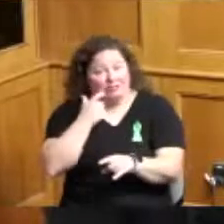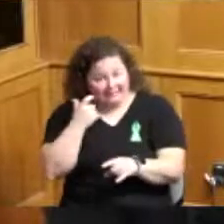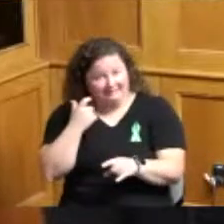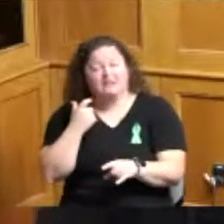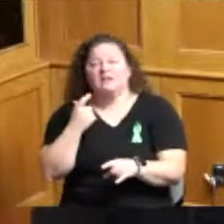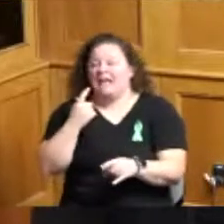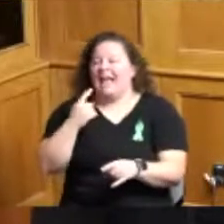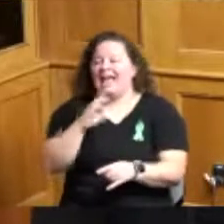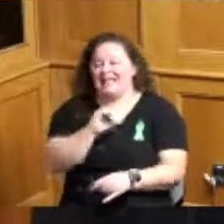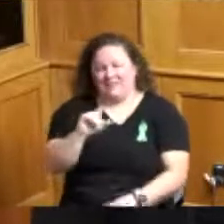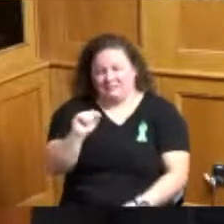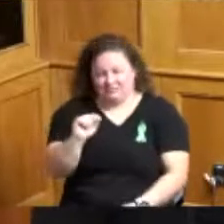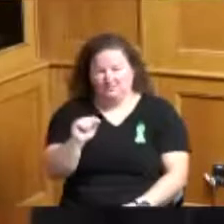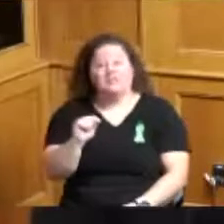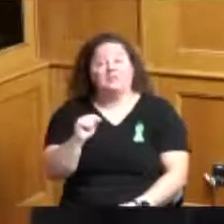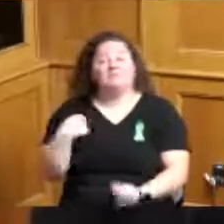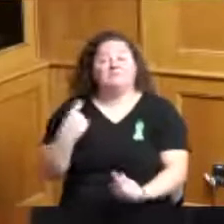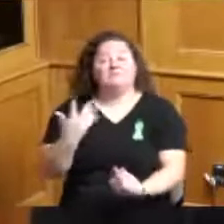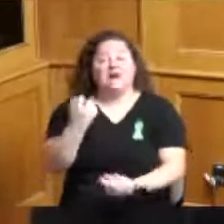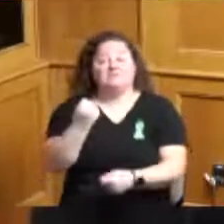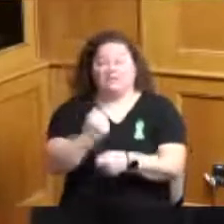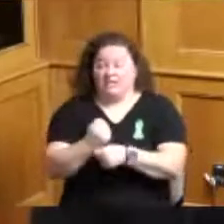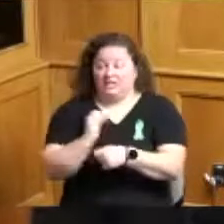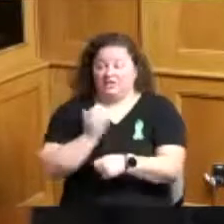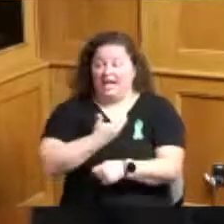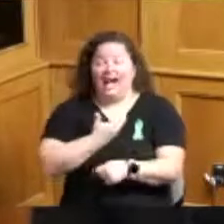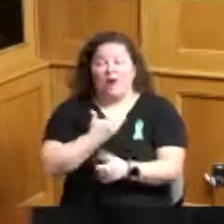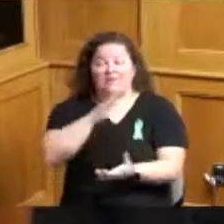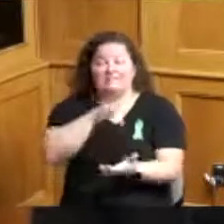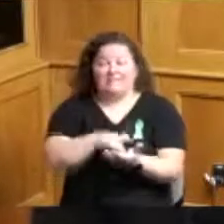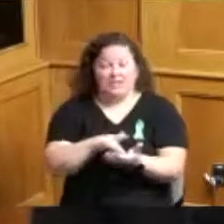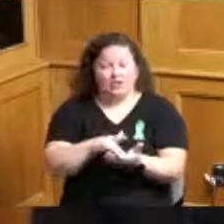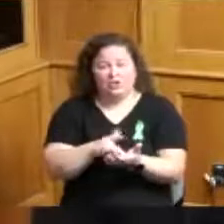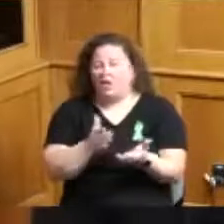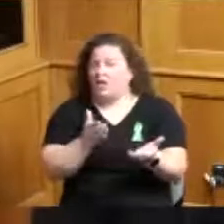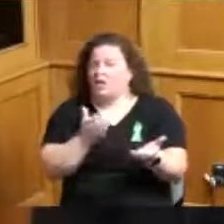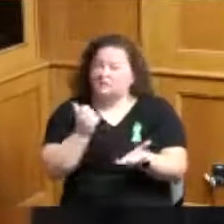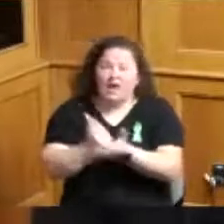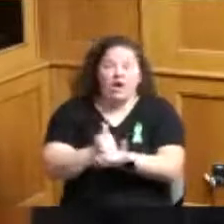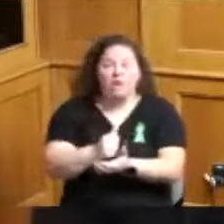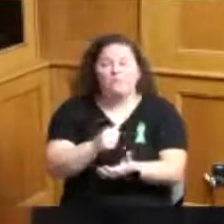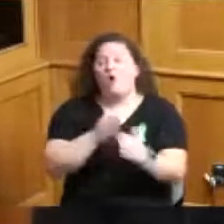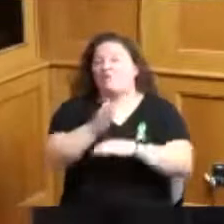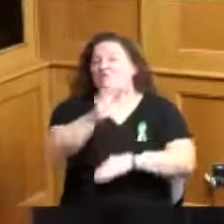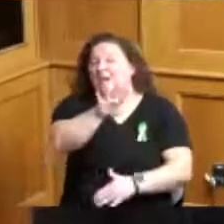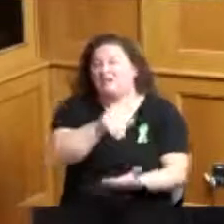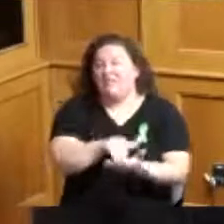over the past five years our center has served over 5250 individuals with substance use disorder